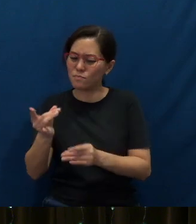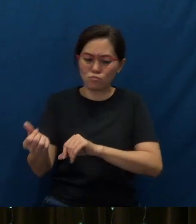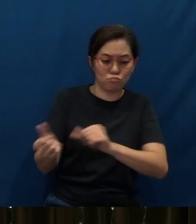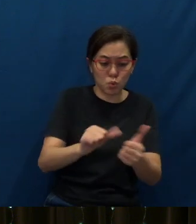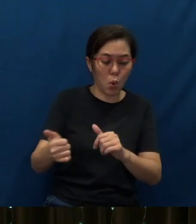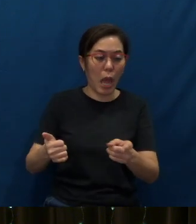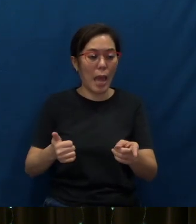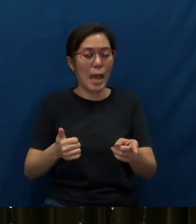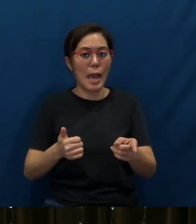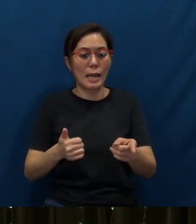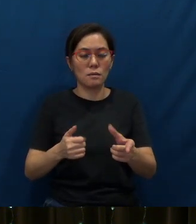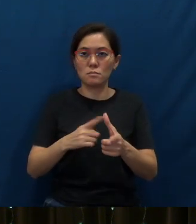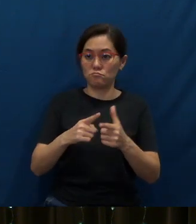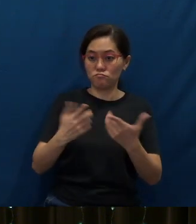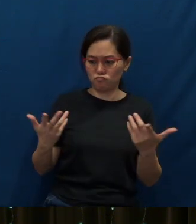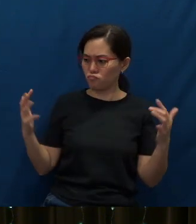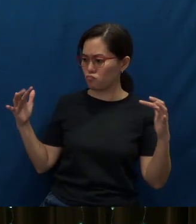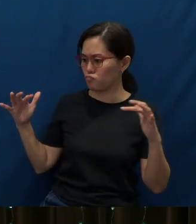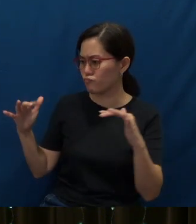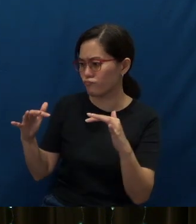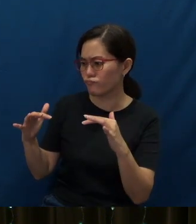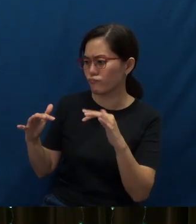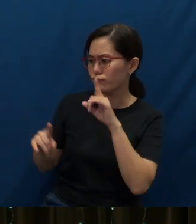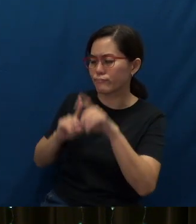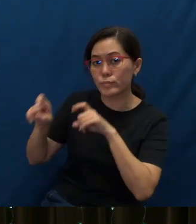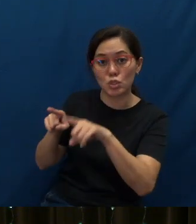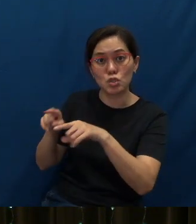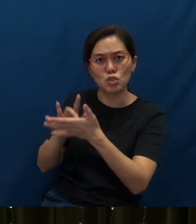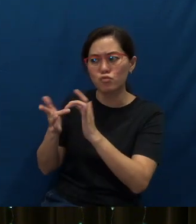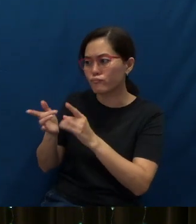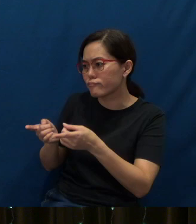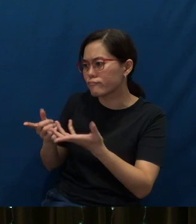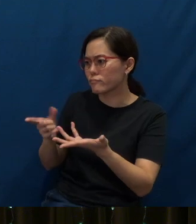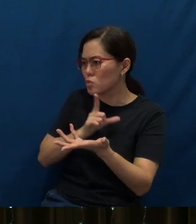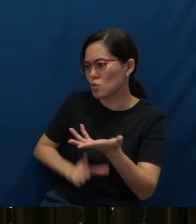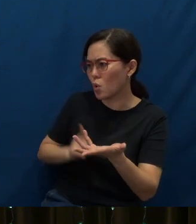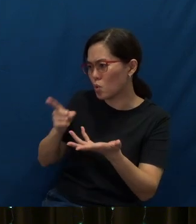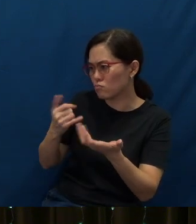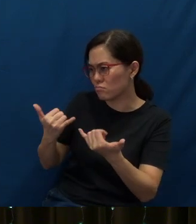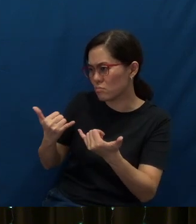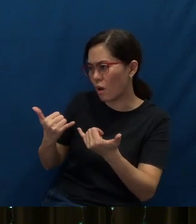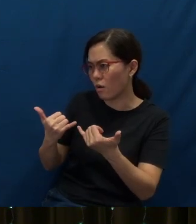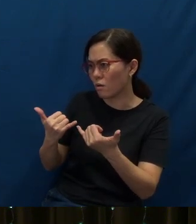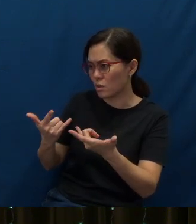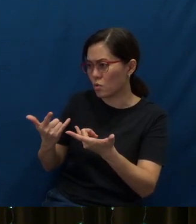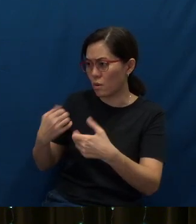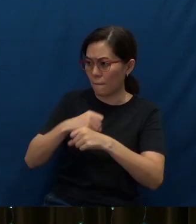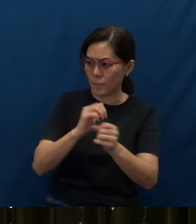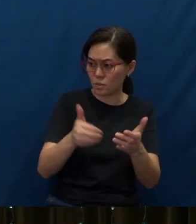Then they gathered around Him and asked Him, “Lord, are You at this time going to restore the kingdom to Israel?”